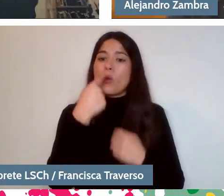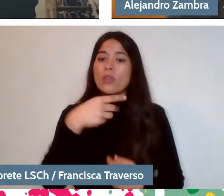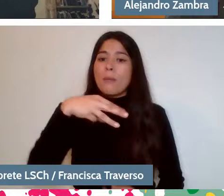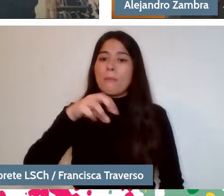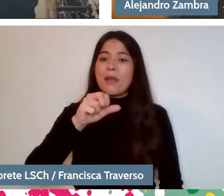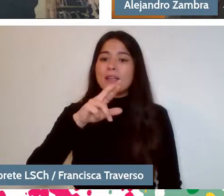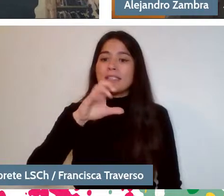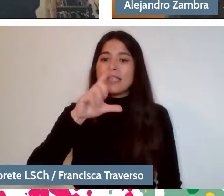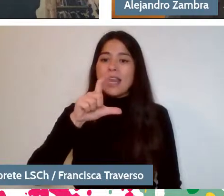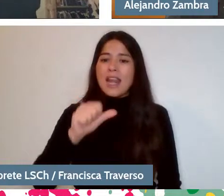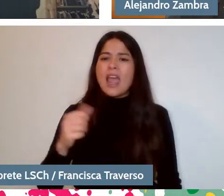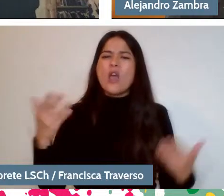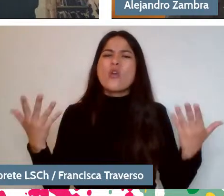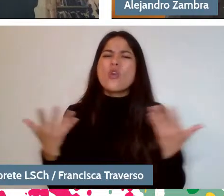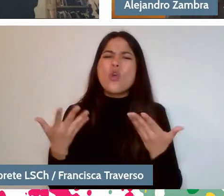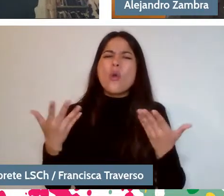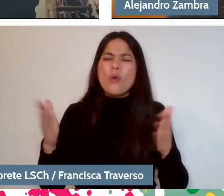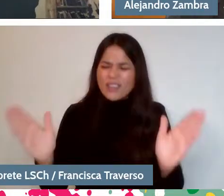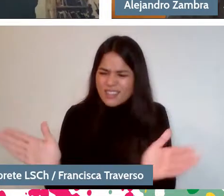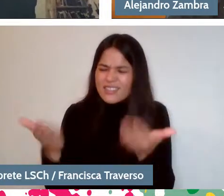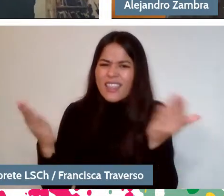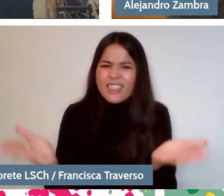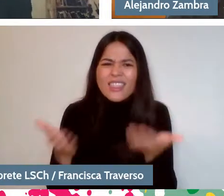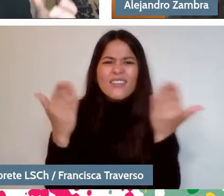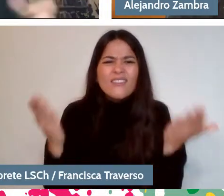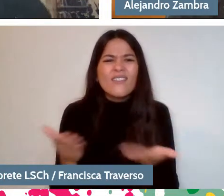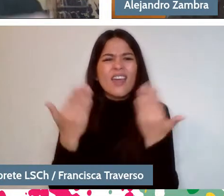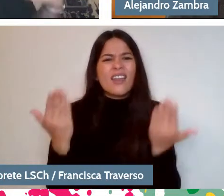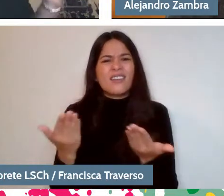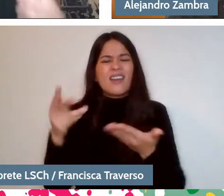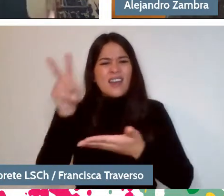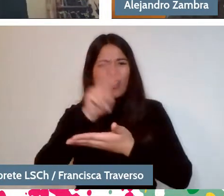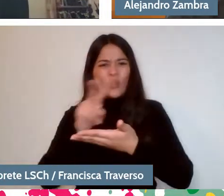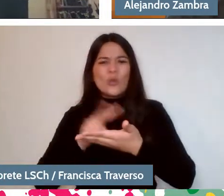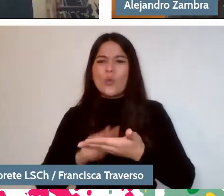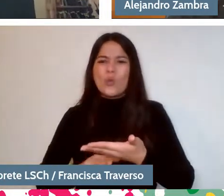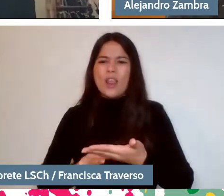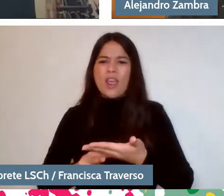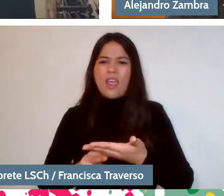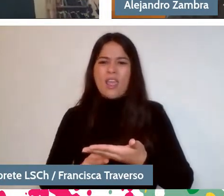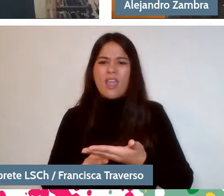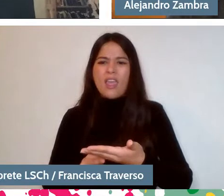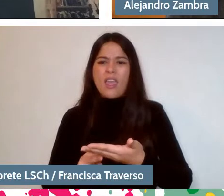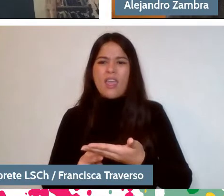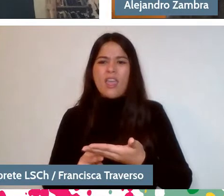"How to encourage literature in Chilean students?" You, who have also been a professor at universities